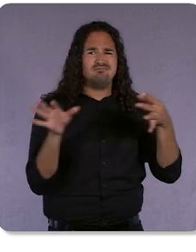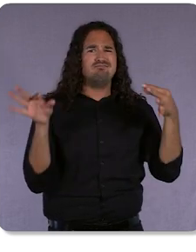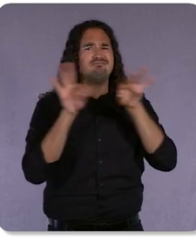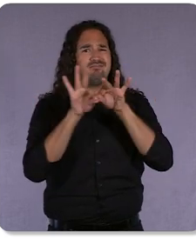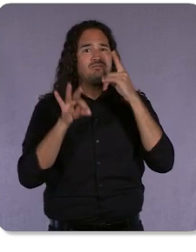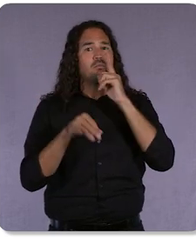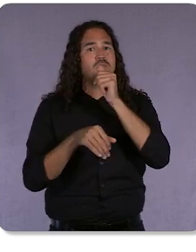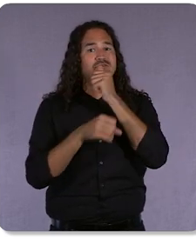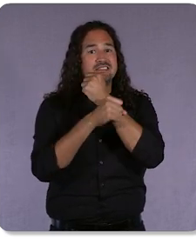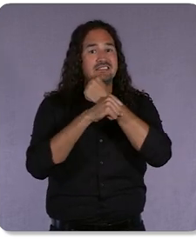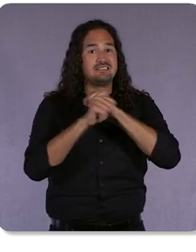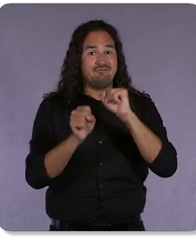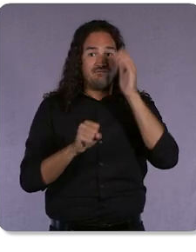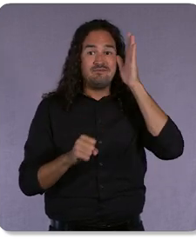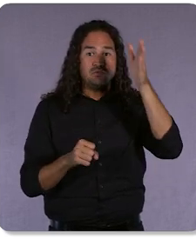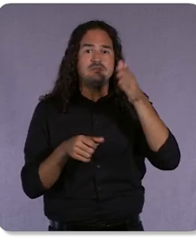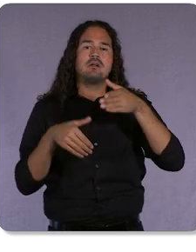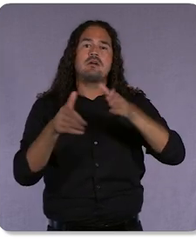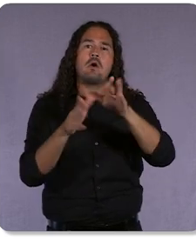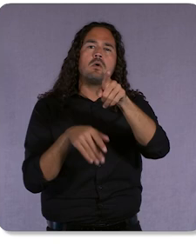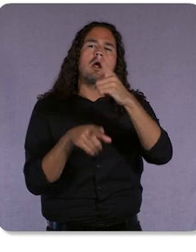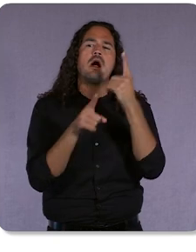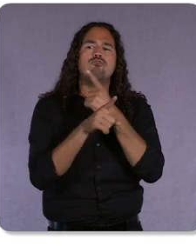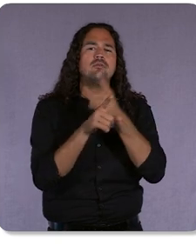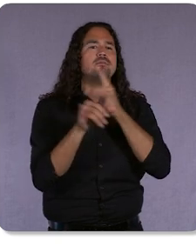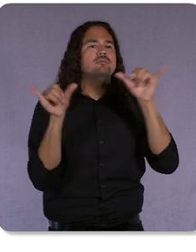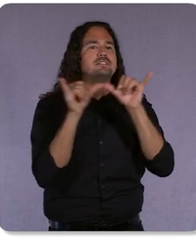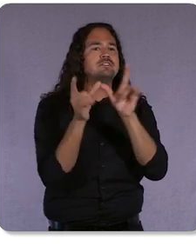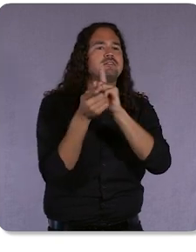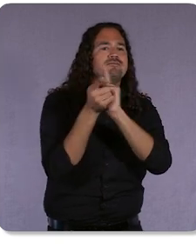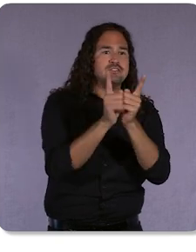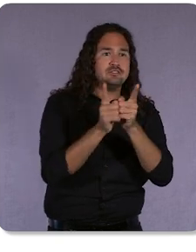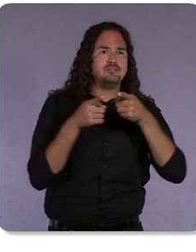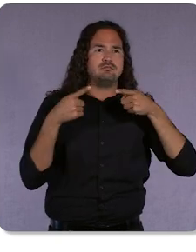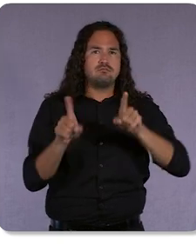measure conversions while respecting users’ choices through products like Consent Mode.